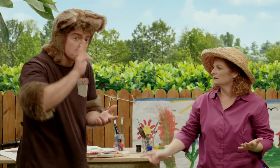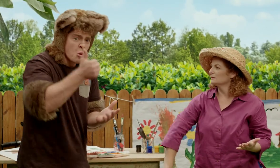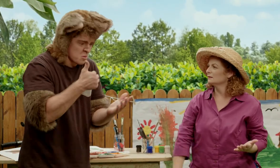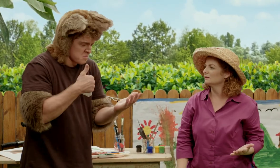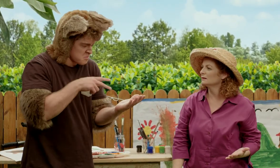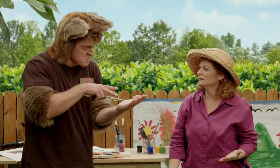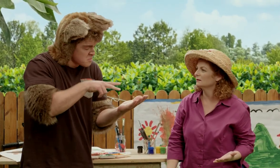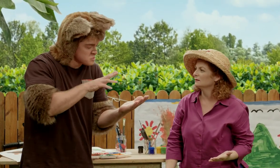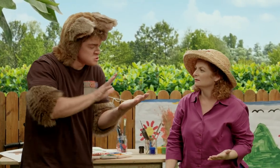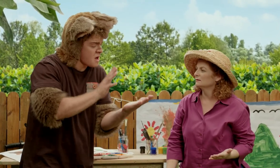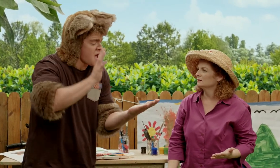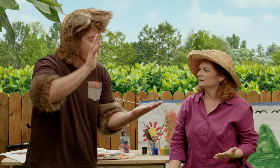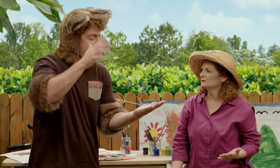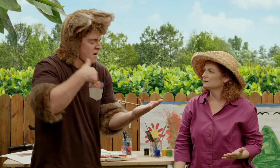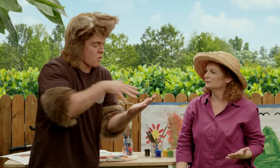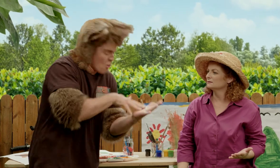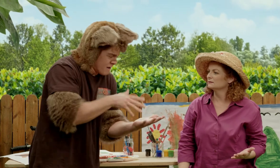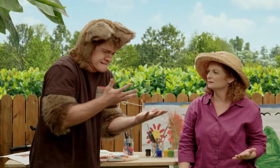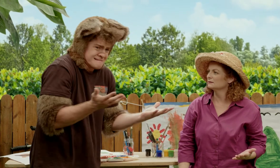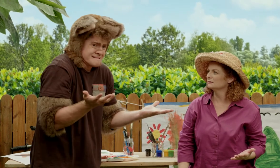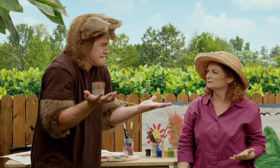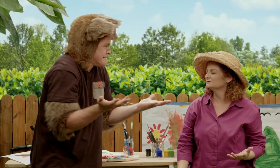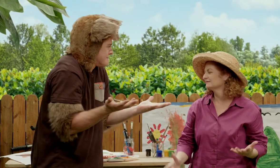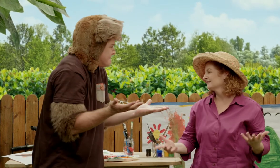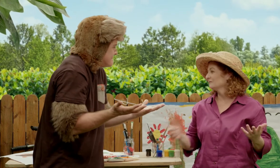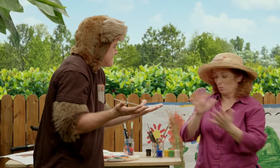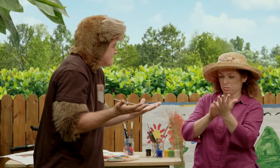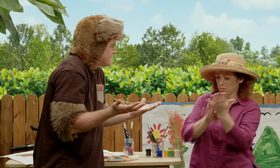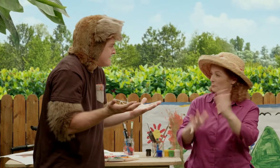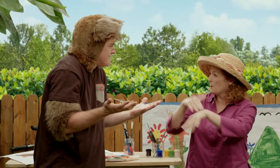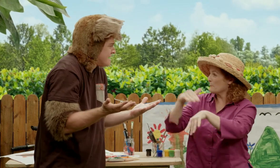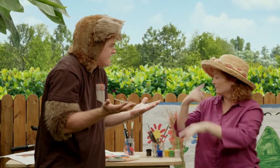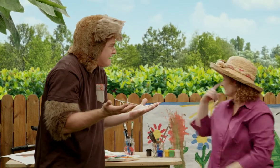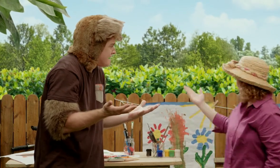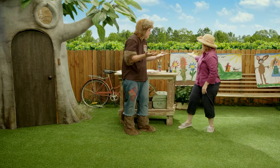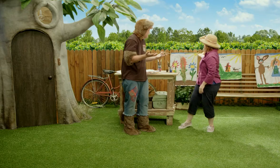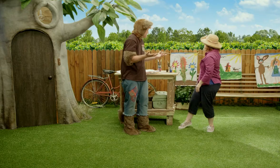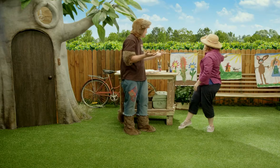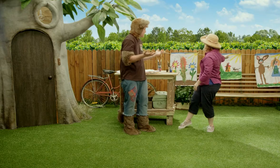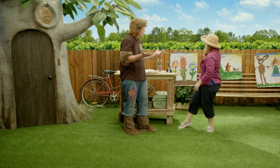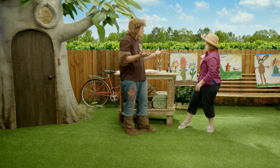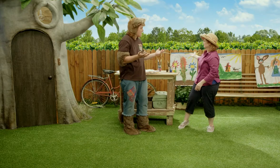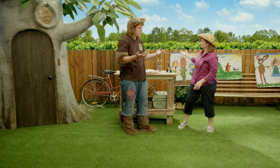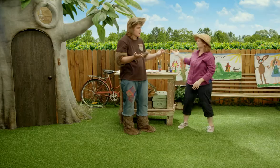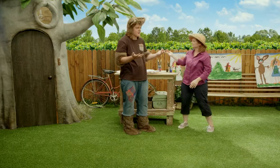Oh, it, it looks nice and shiny and I just wanted to touch it. But that's the problem, you're smudging it,